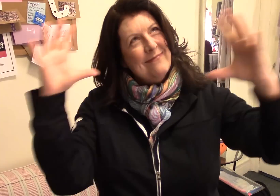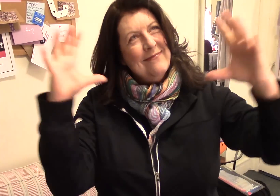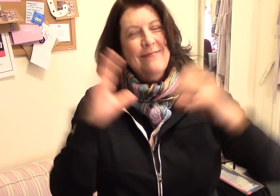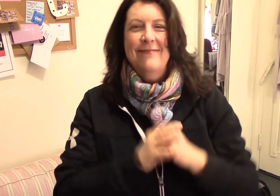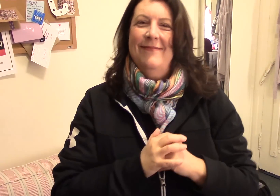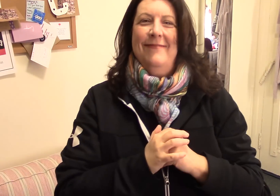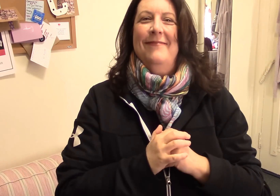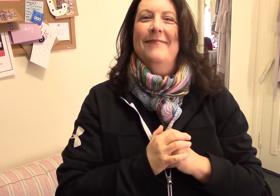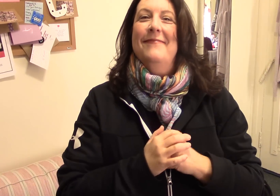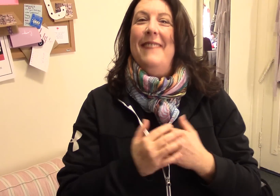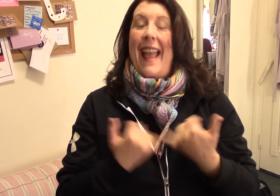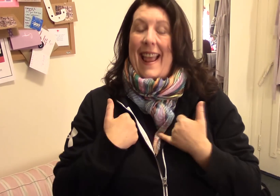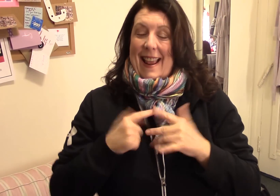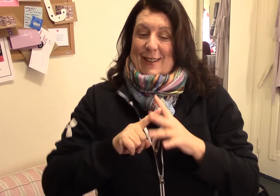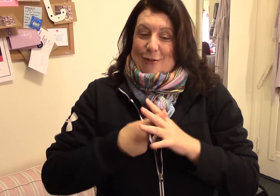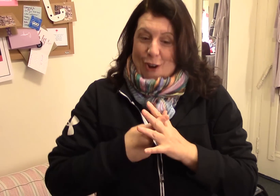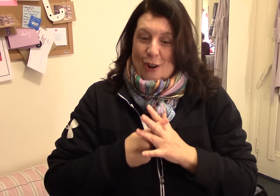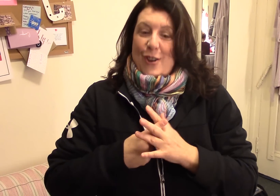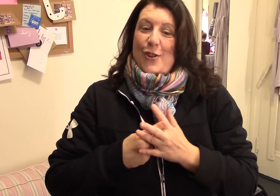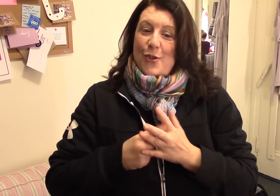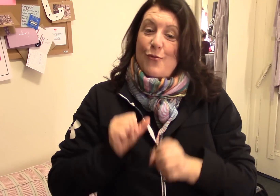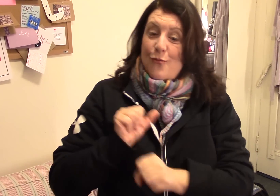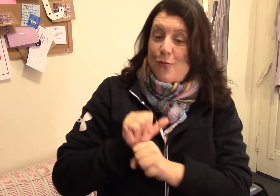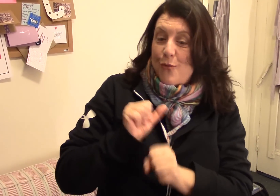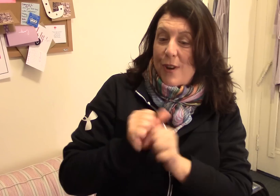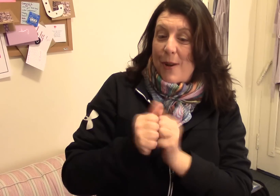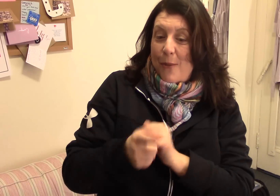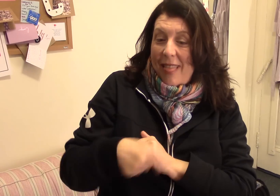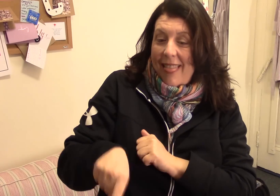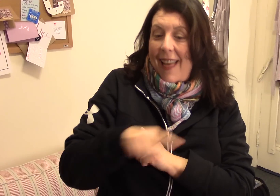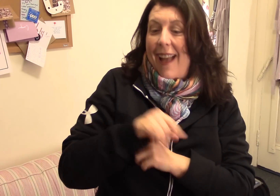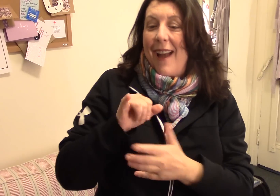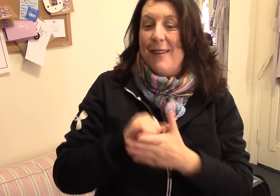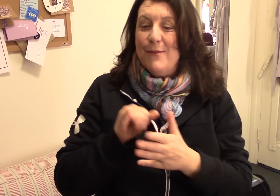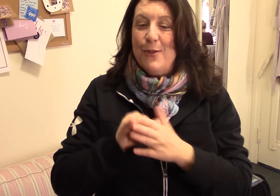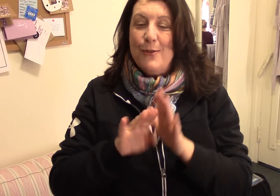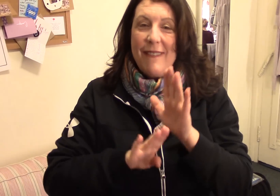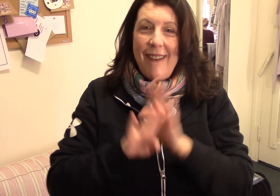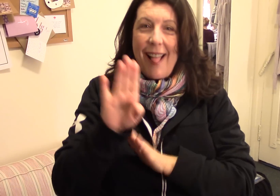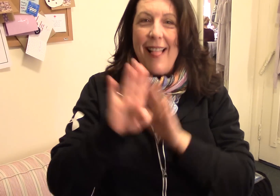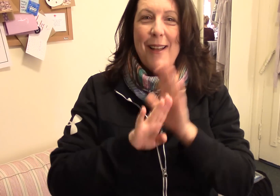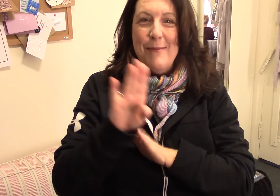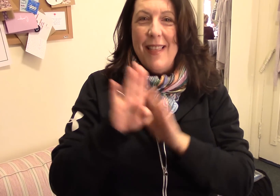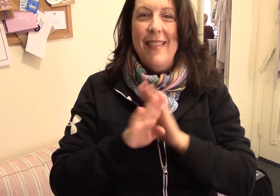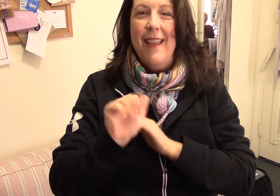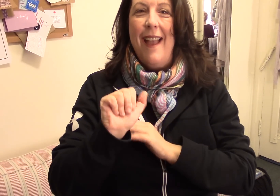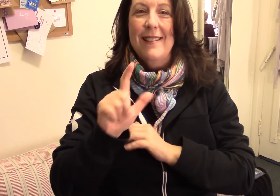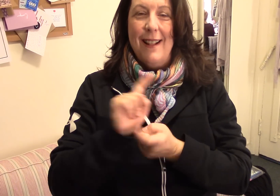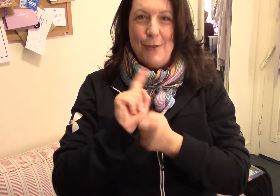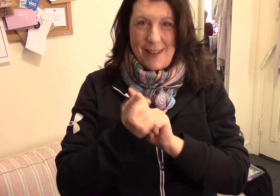this vision, and I started to work with them to develop this ASL translation